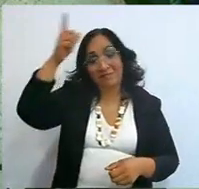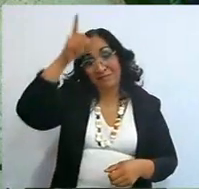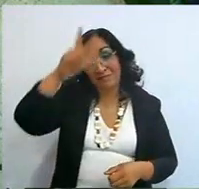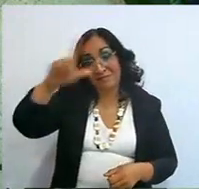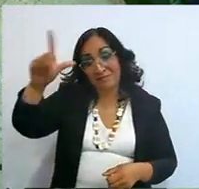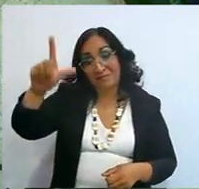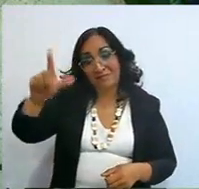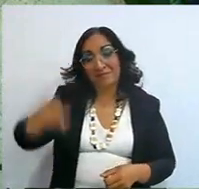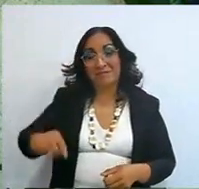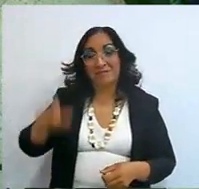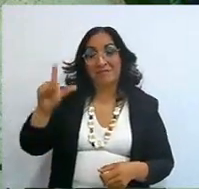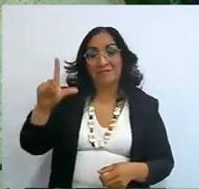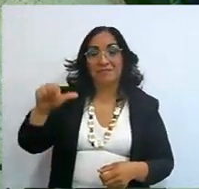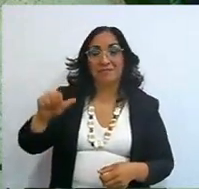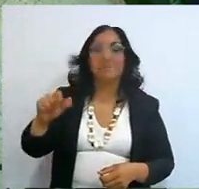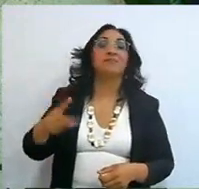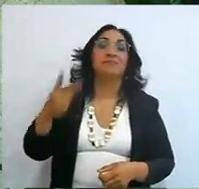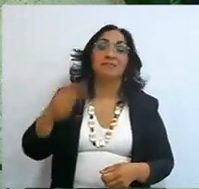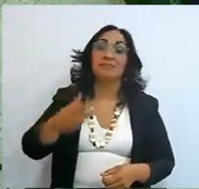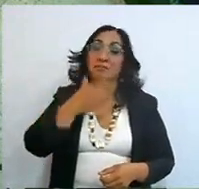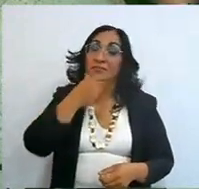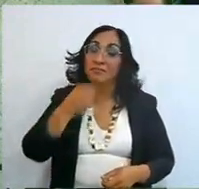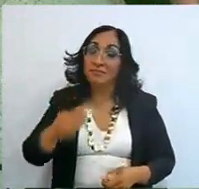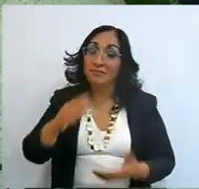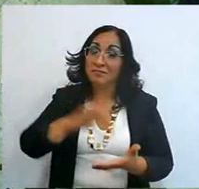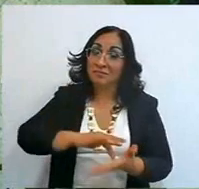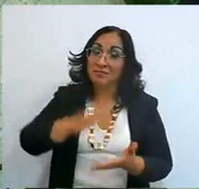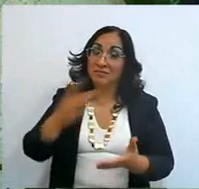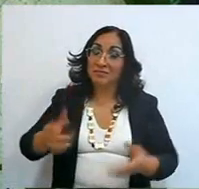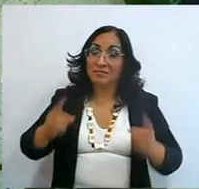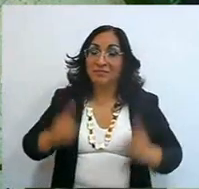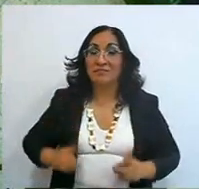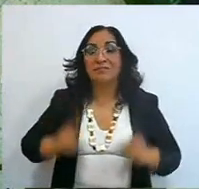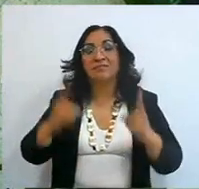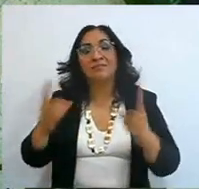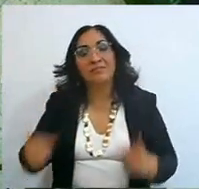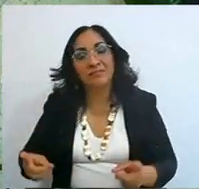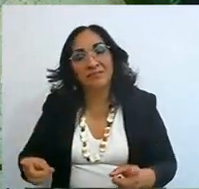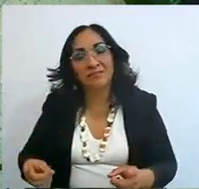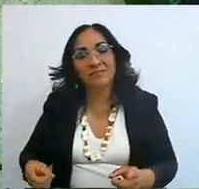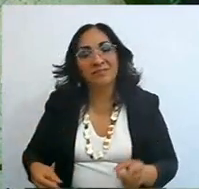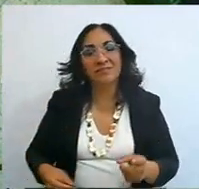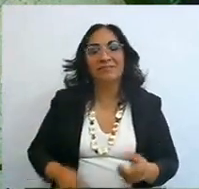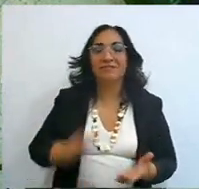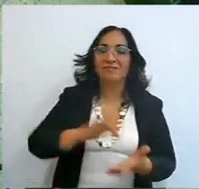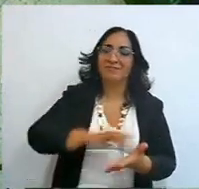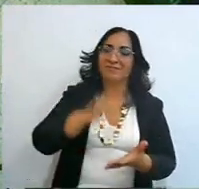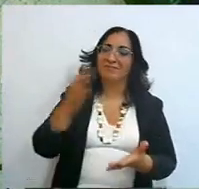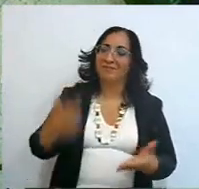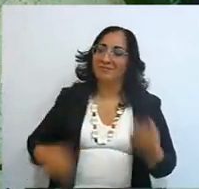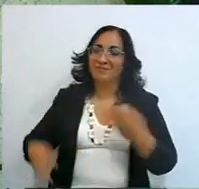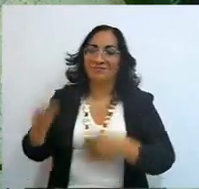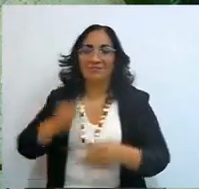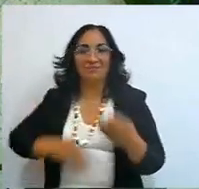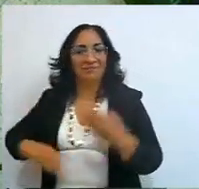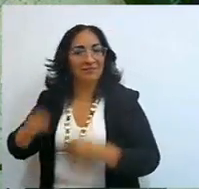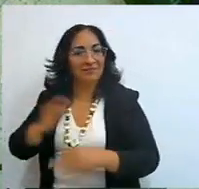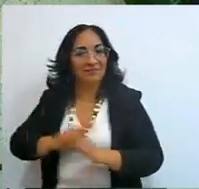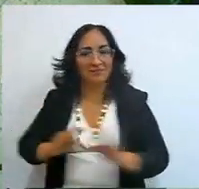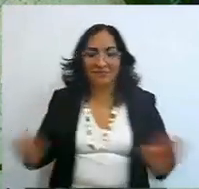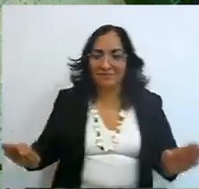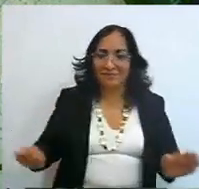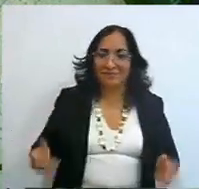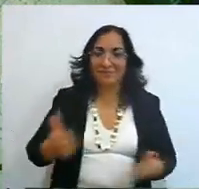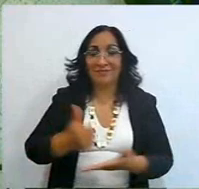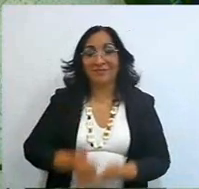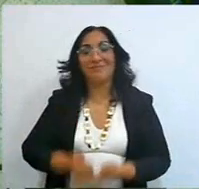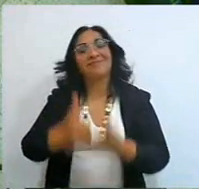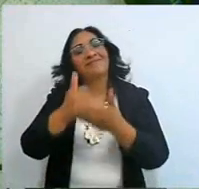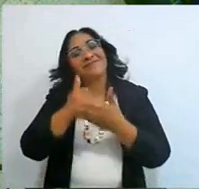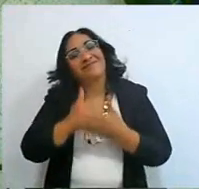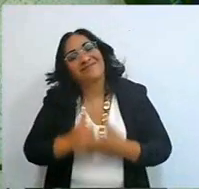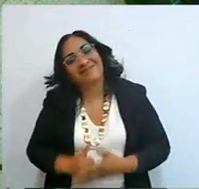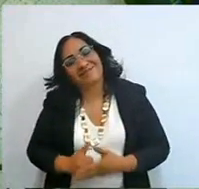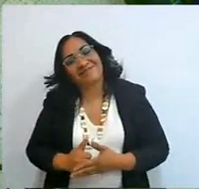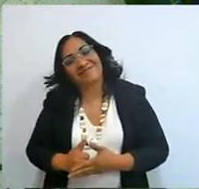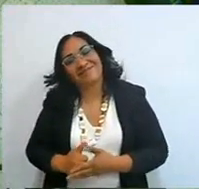Thank you Lalo and thank you René, thank you praise group, thank you David who also beautifies my house,